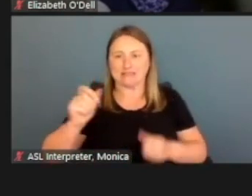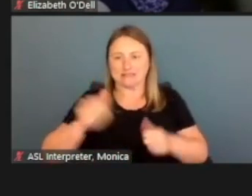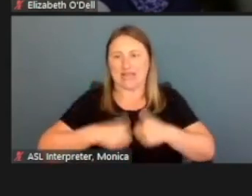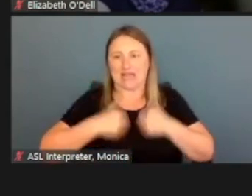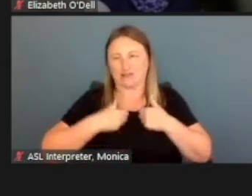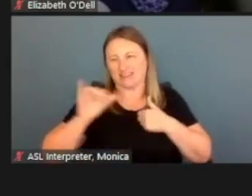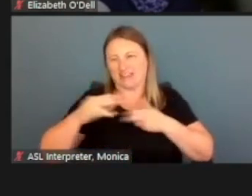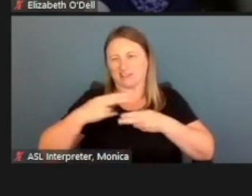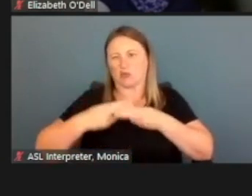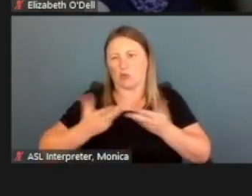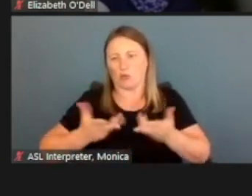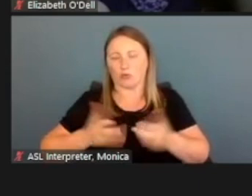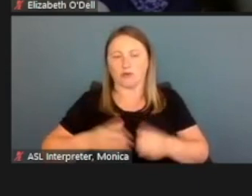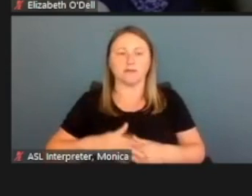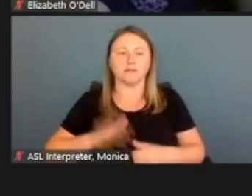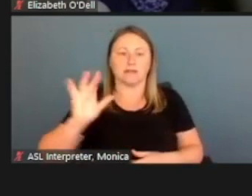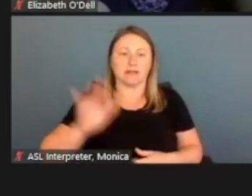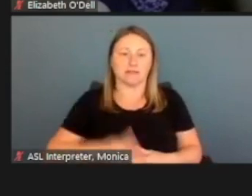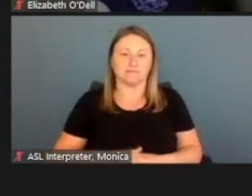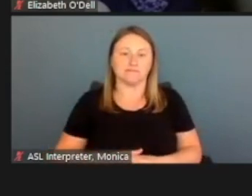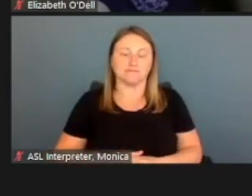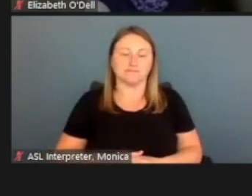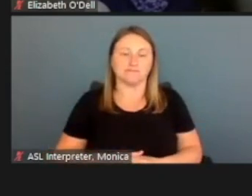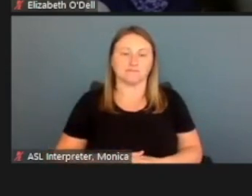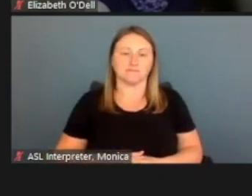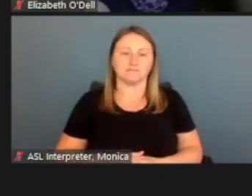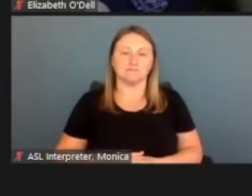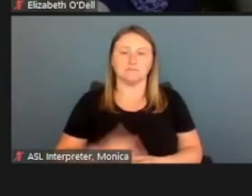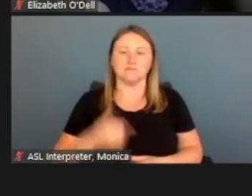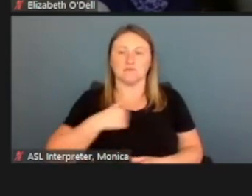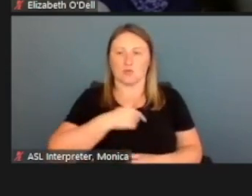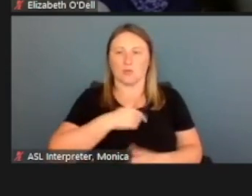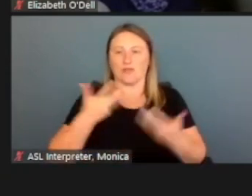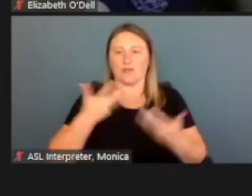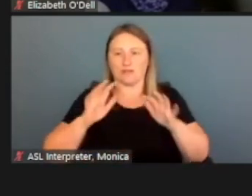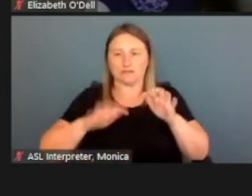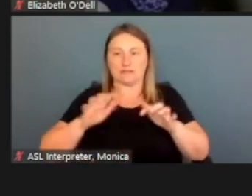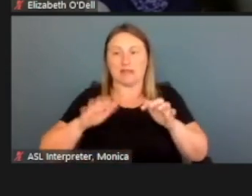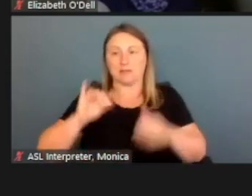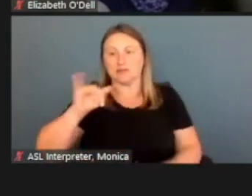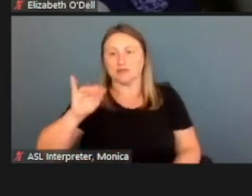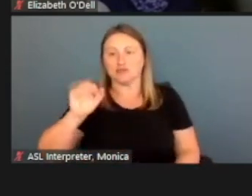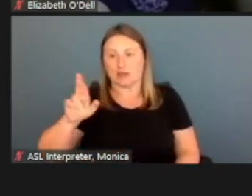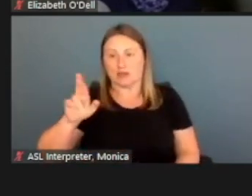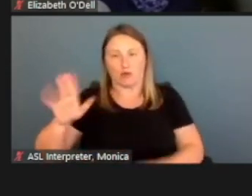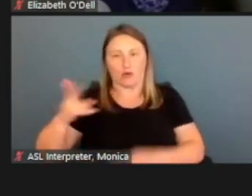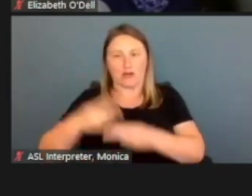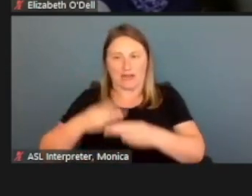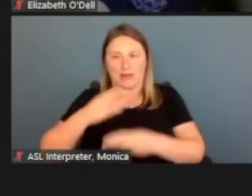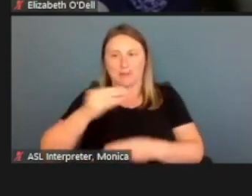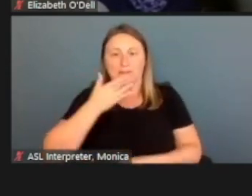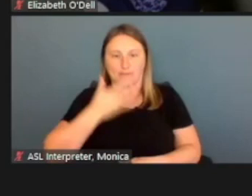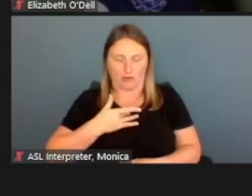Go ahead and select that. And because we've entered Jennifer's name and her date of birth, now we know